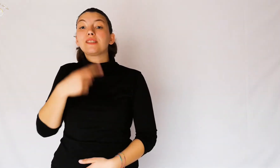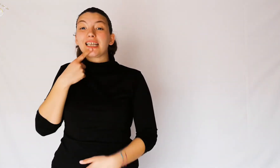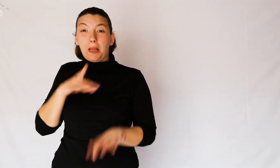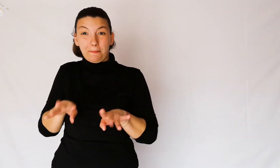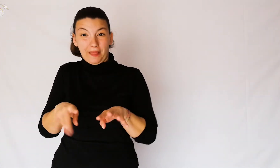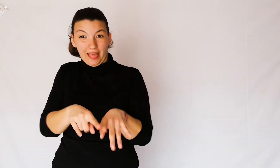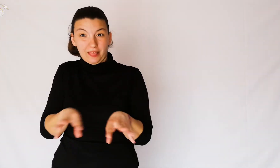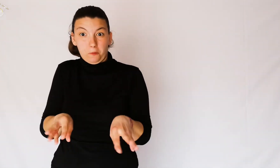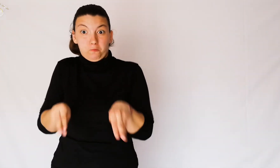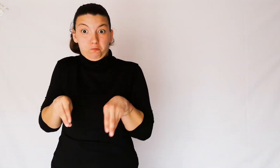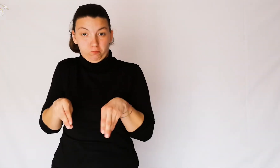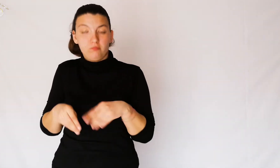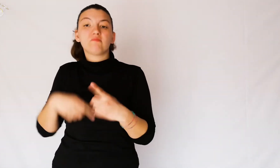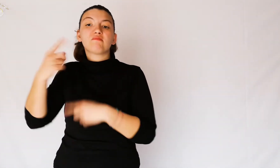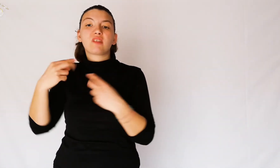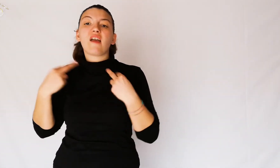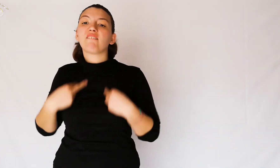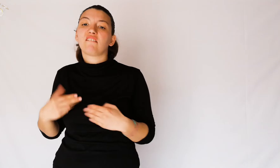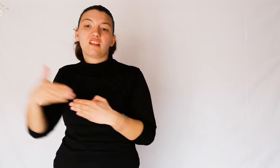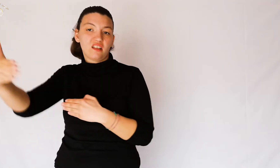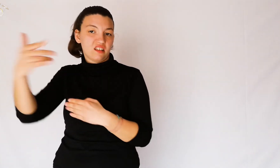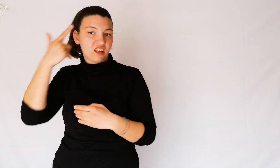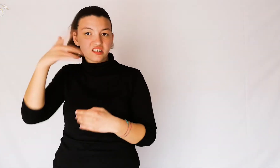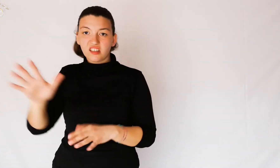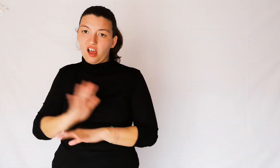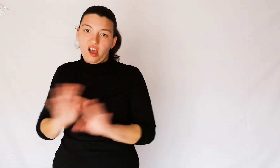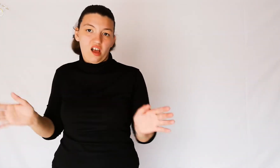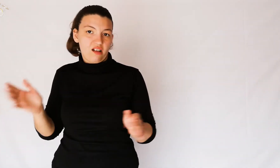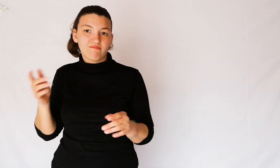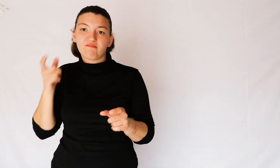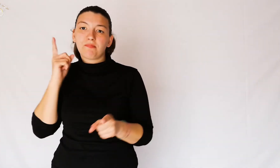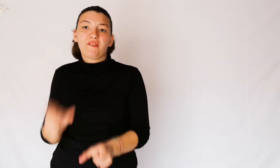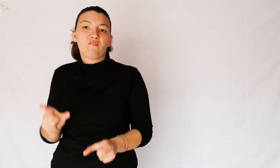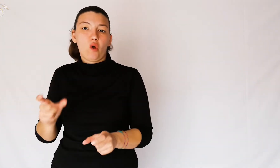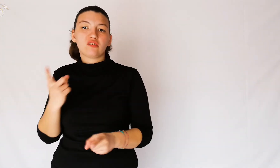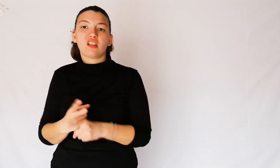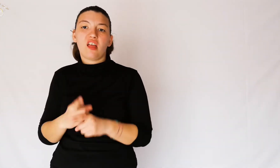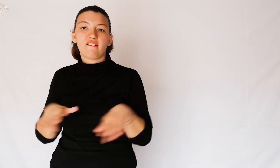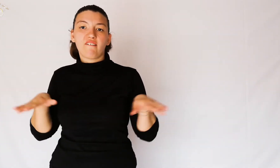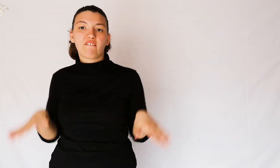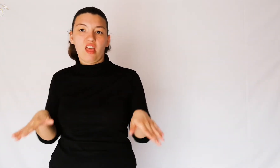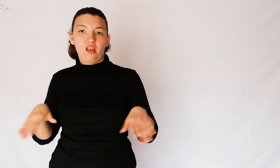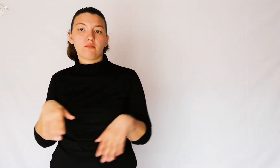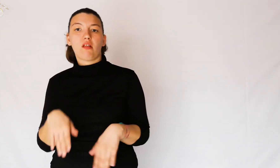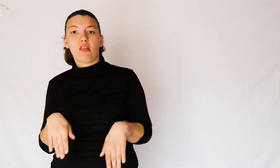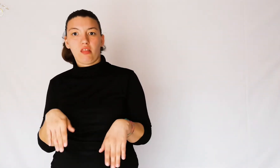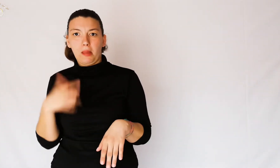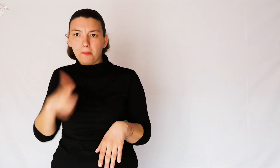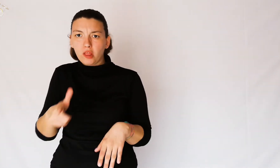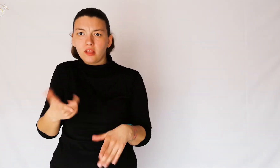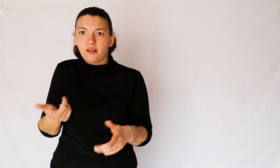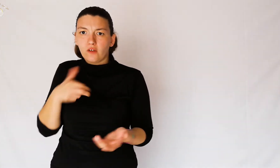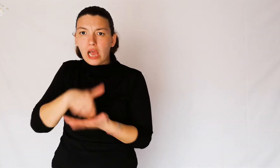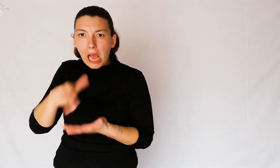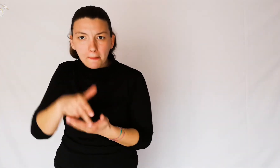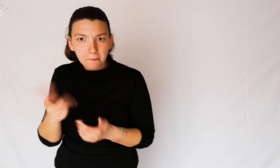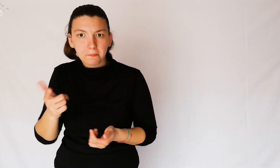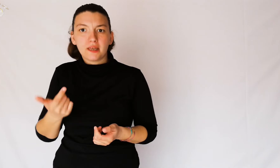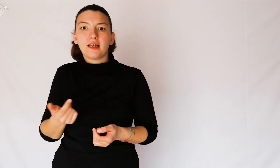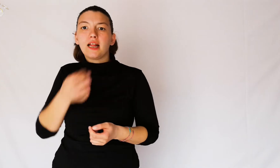Those who had these feet were incapacitated for life, because they cannot walk